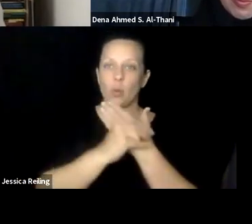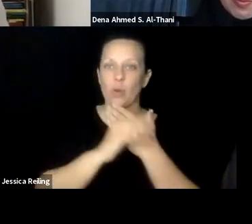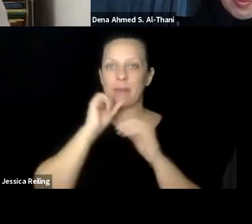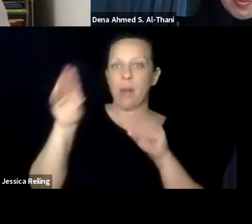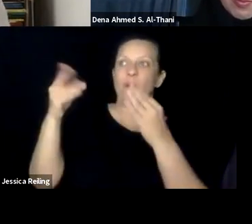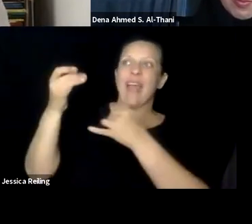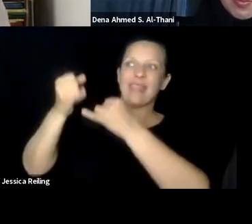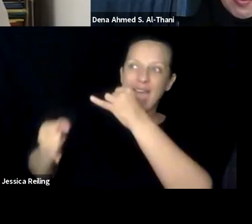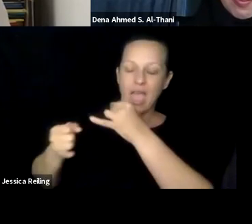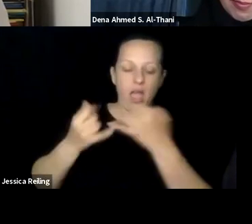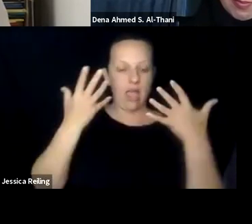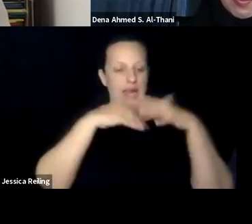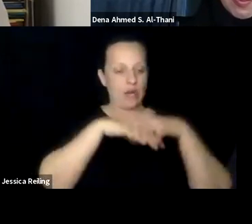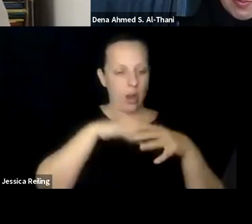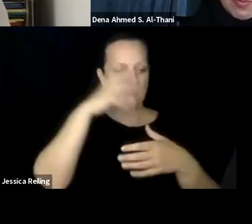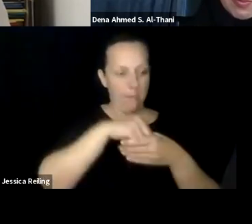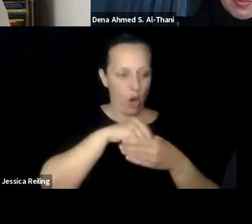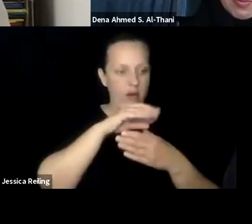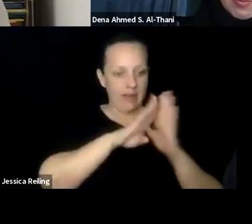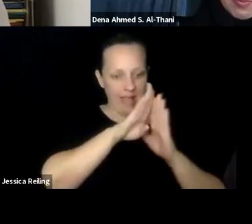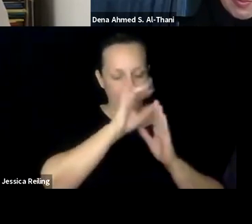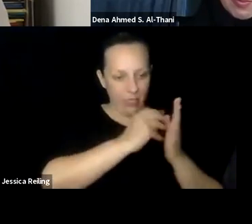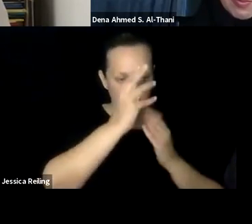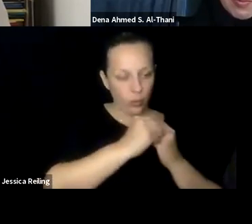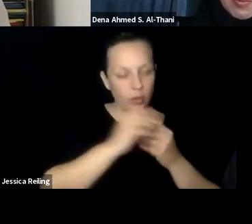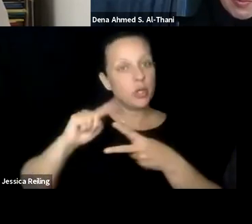As they both mentioned, we try to integrate accessibility in the